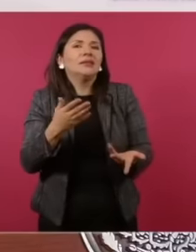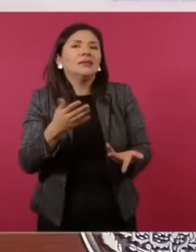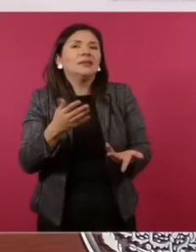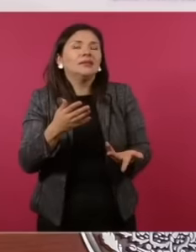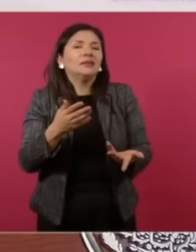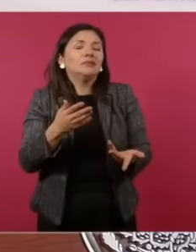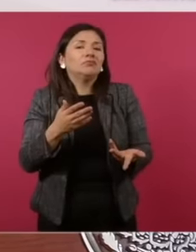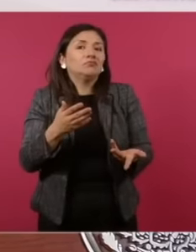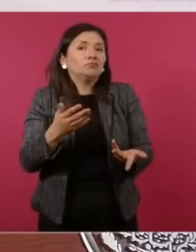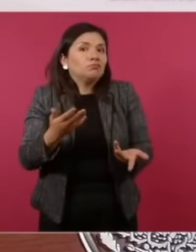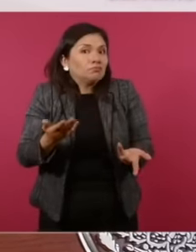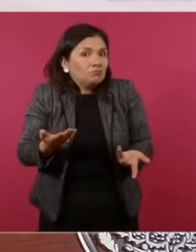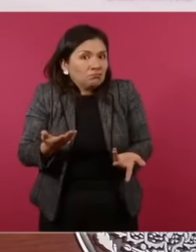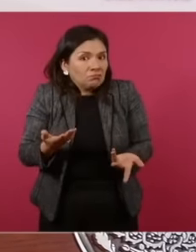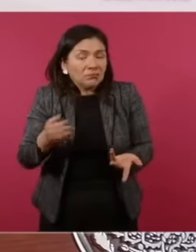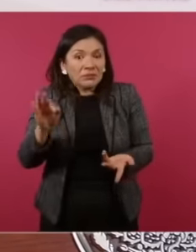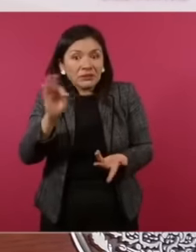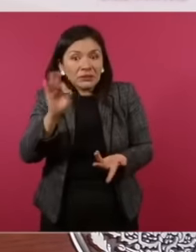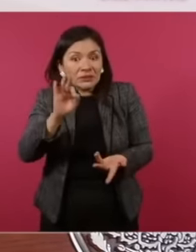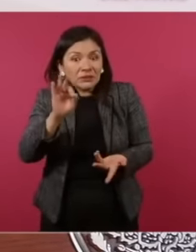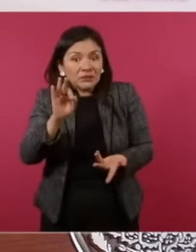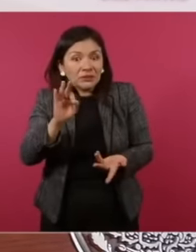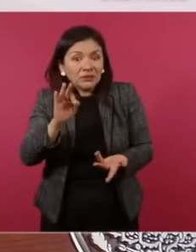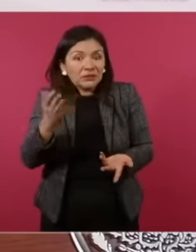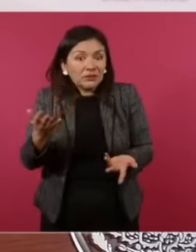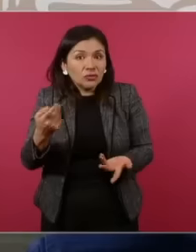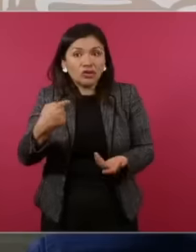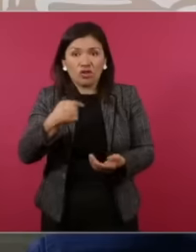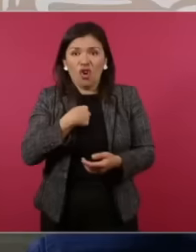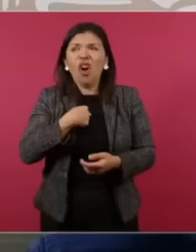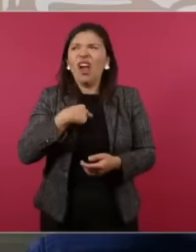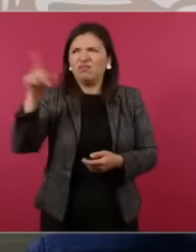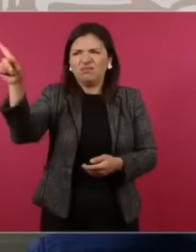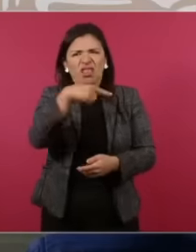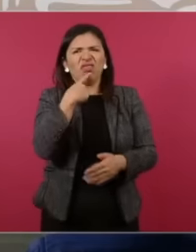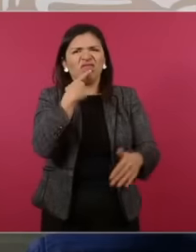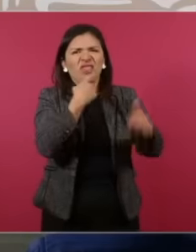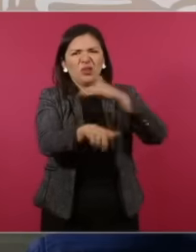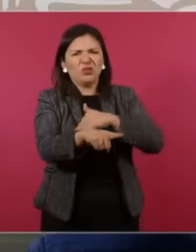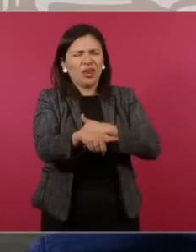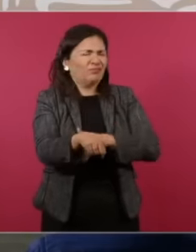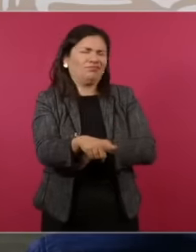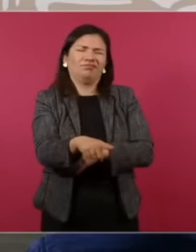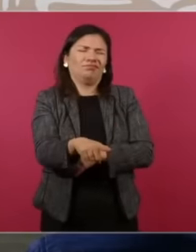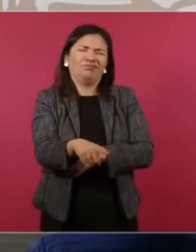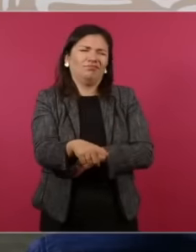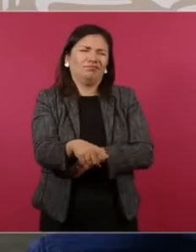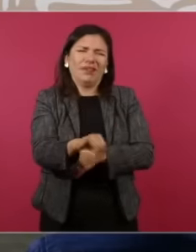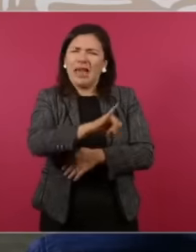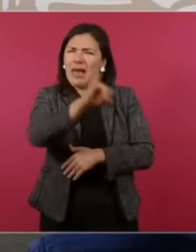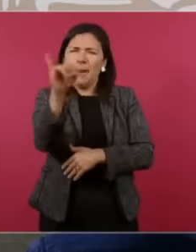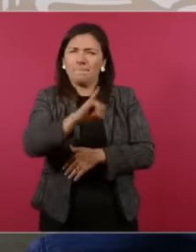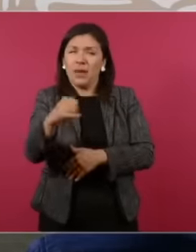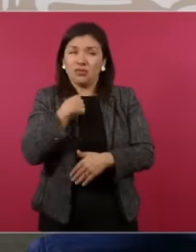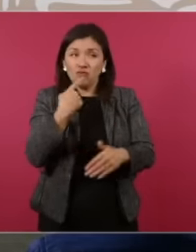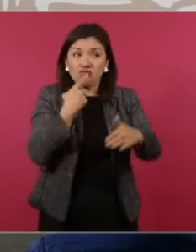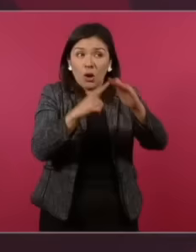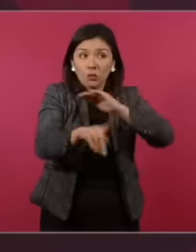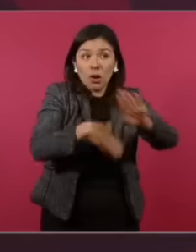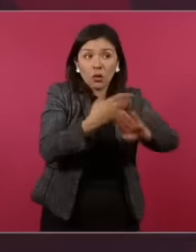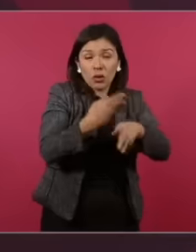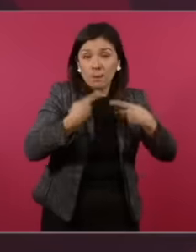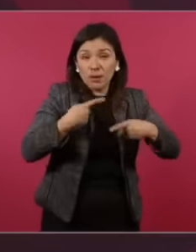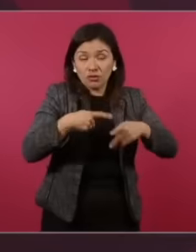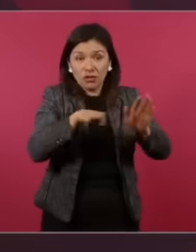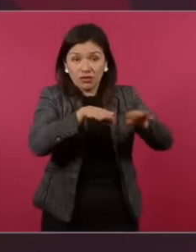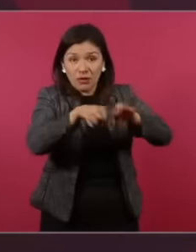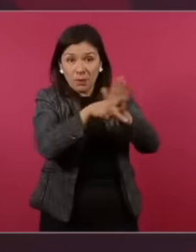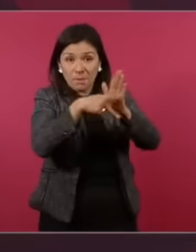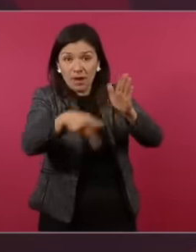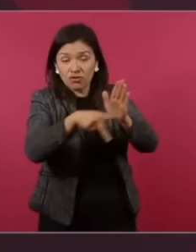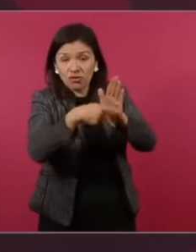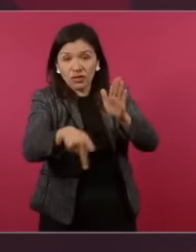I denounce him I have never denounced any journalist but never ever They have never